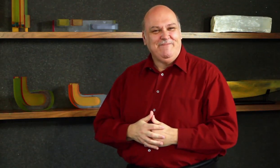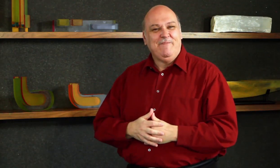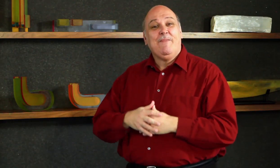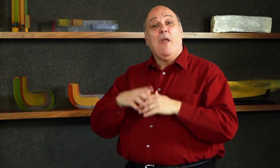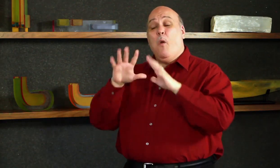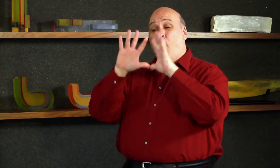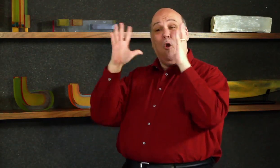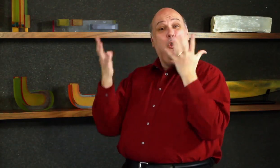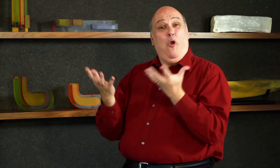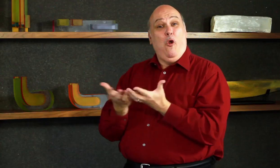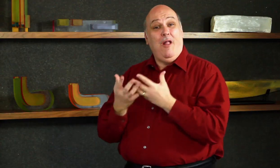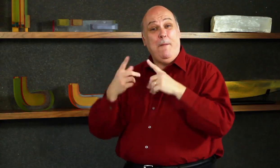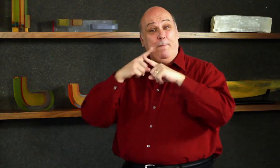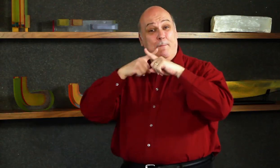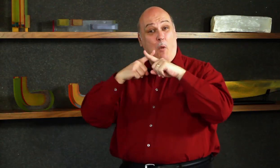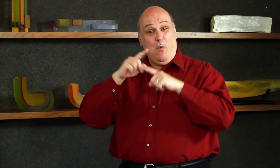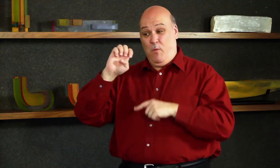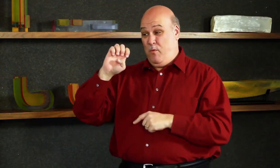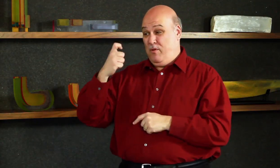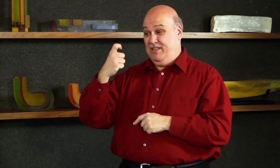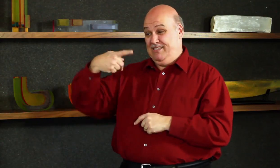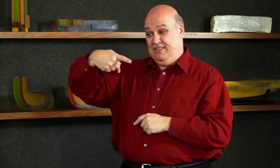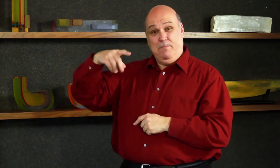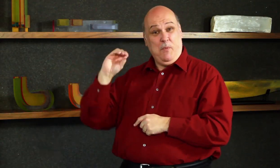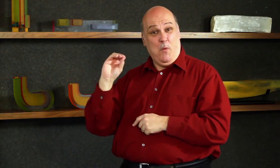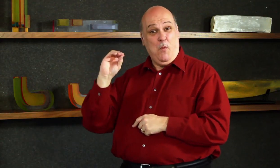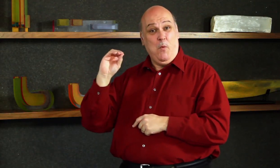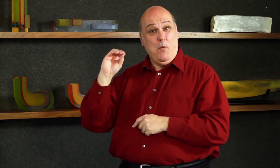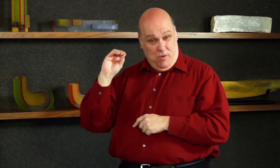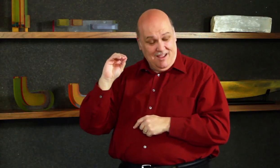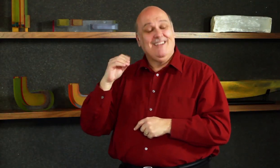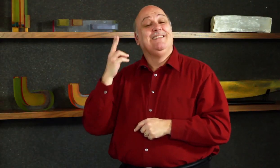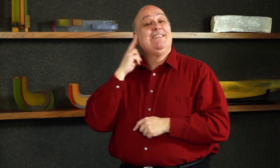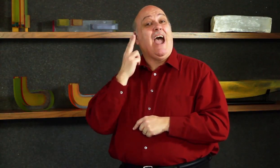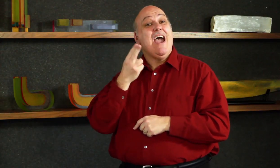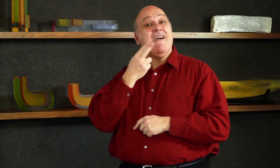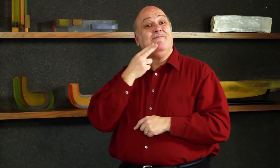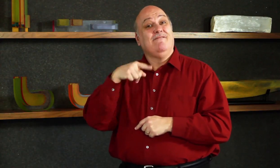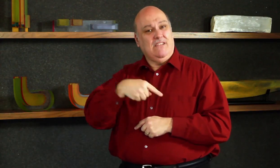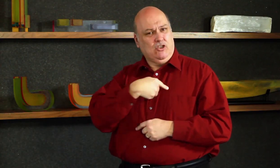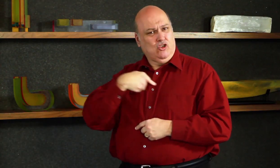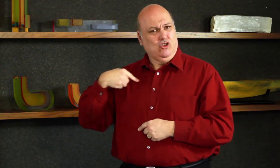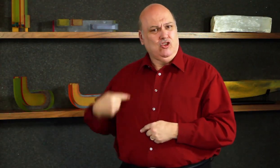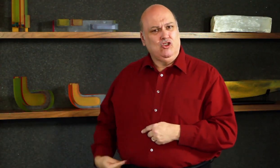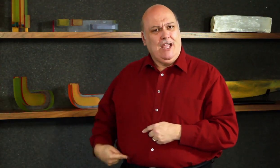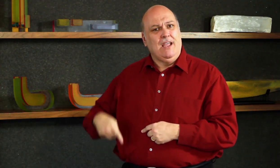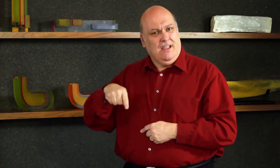used sign language, a Chinese artist whose works